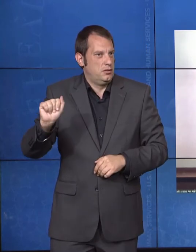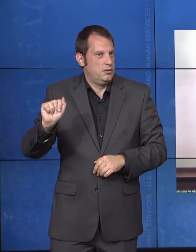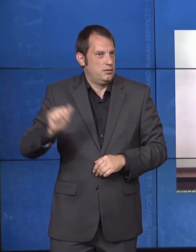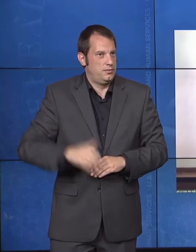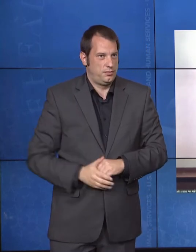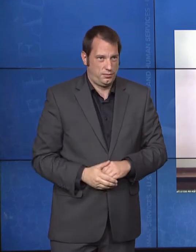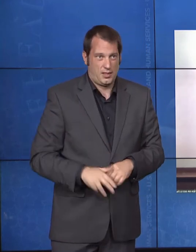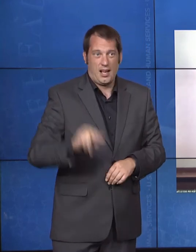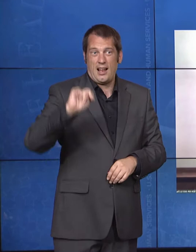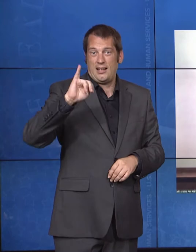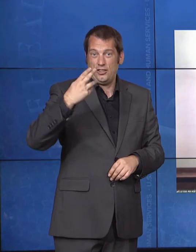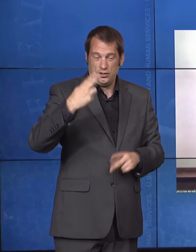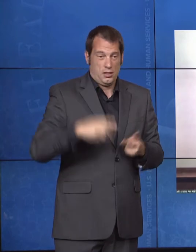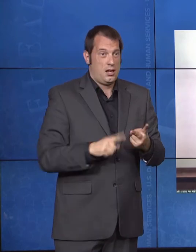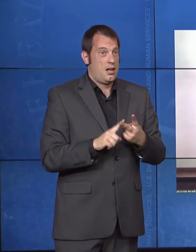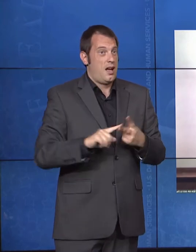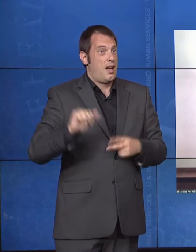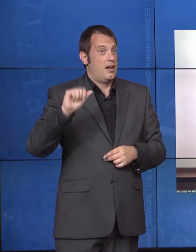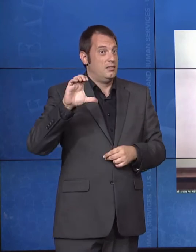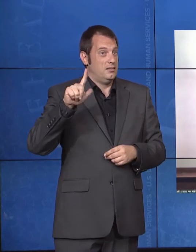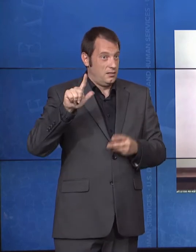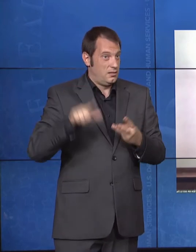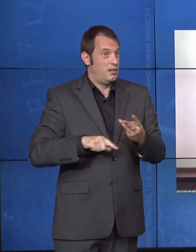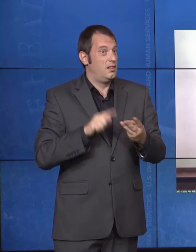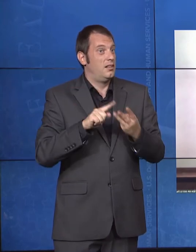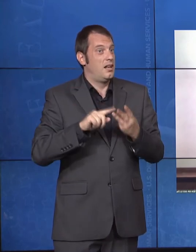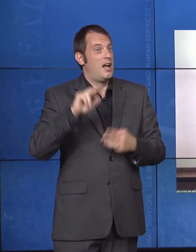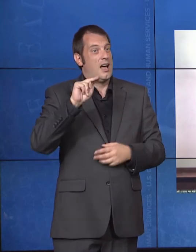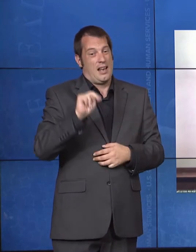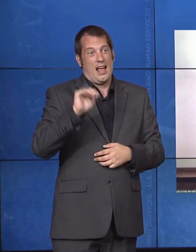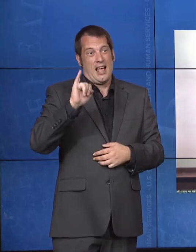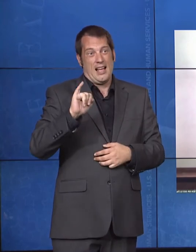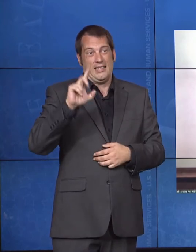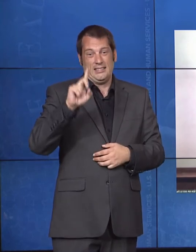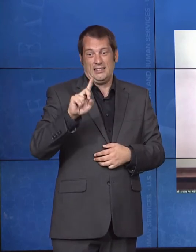to create more opportunities for people with all types of disabilities. Those are just